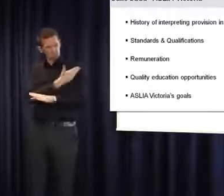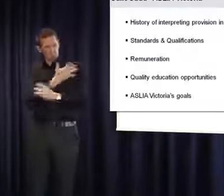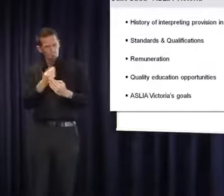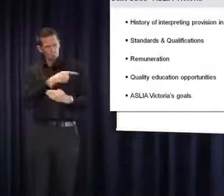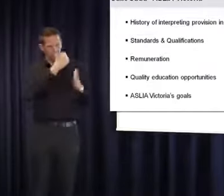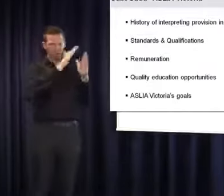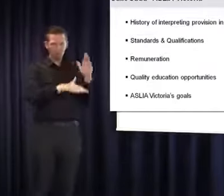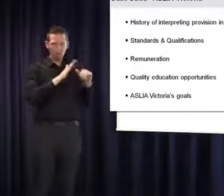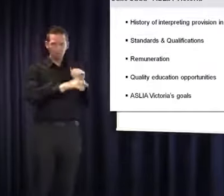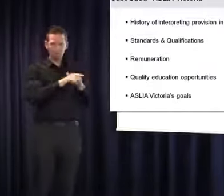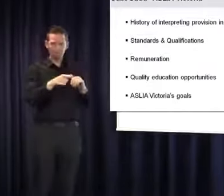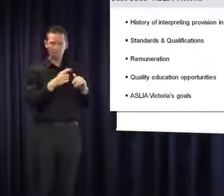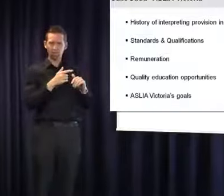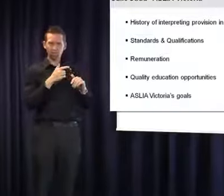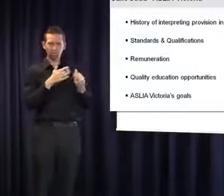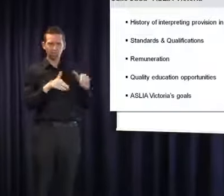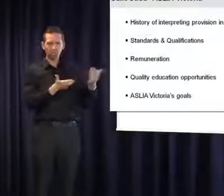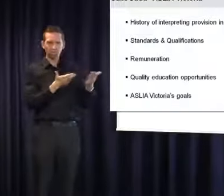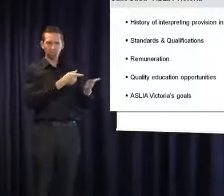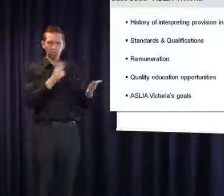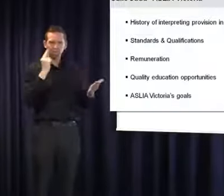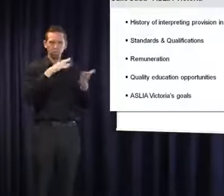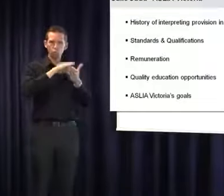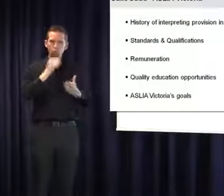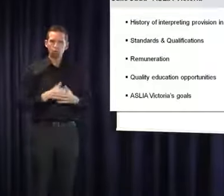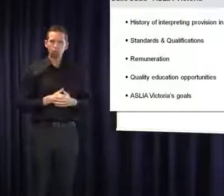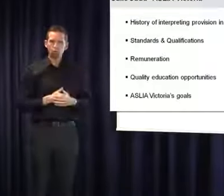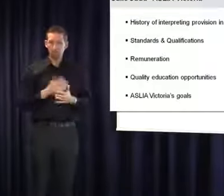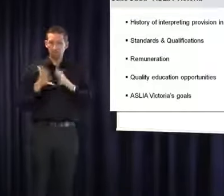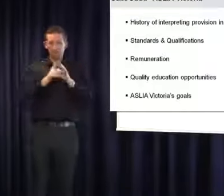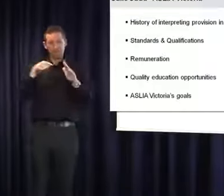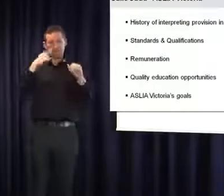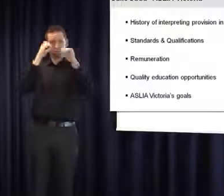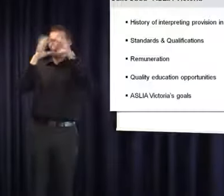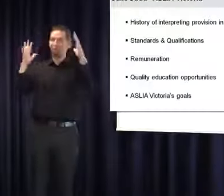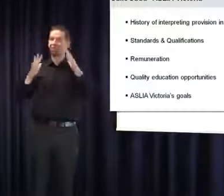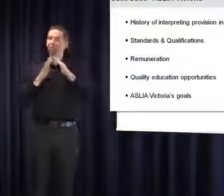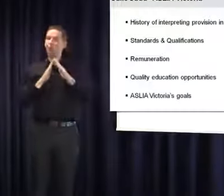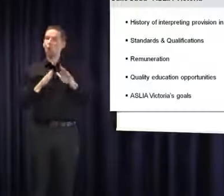deaf students? All these issues in my opinion contribute to inequity in our educational